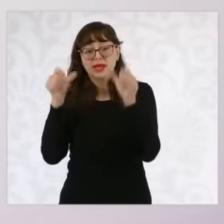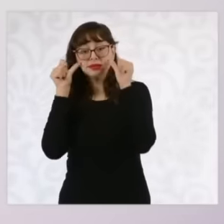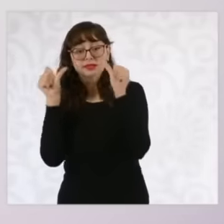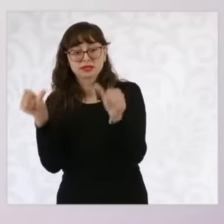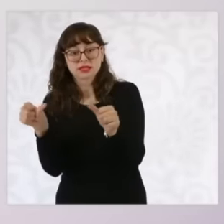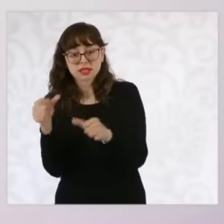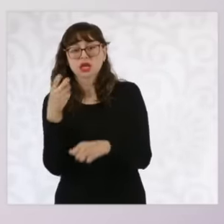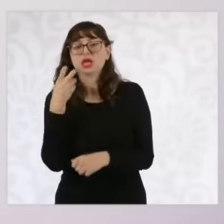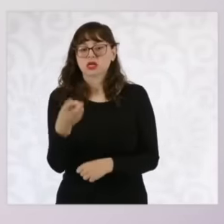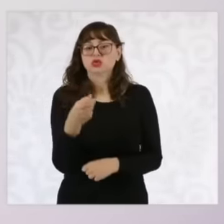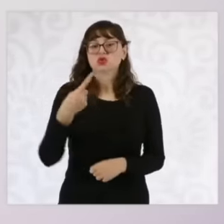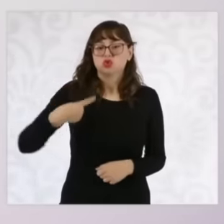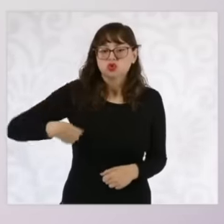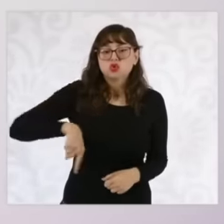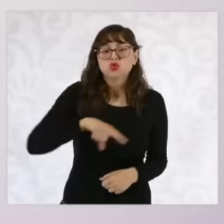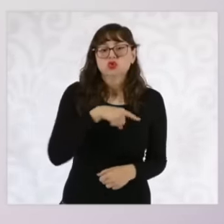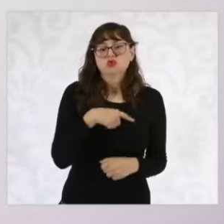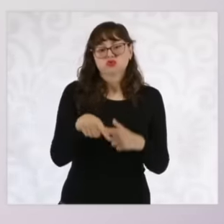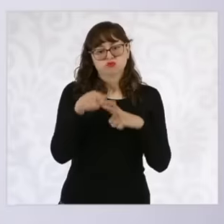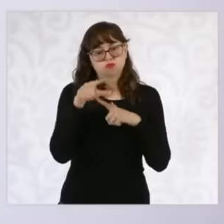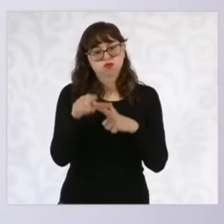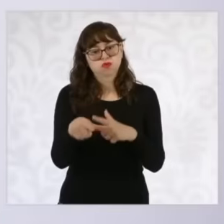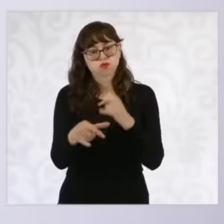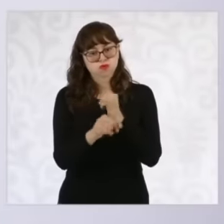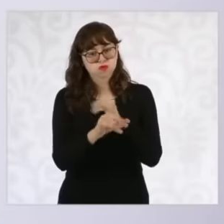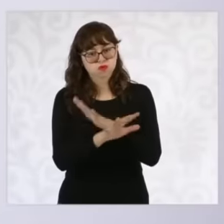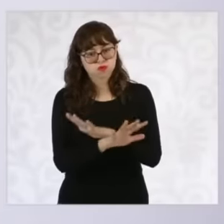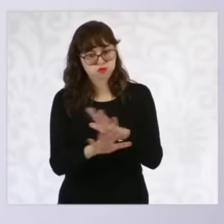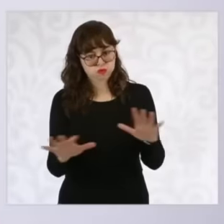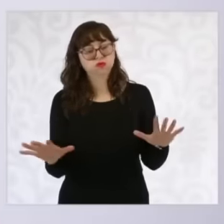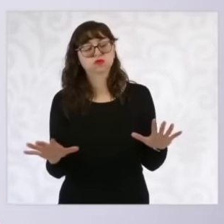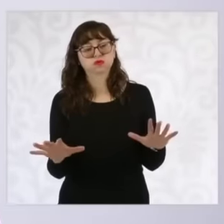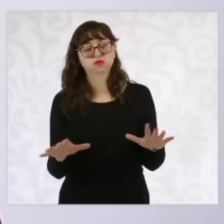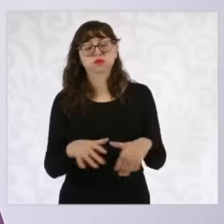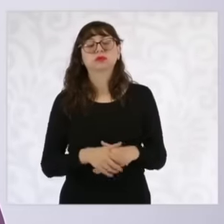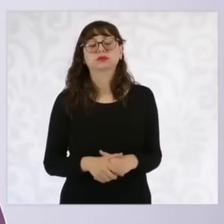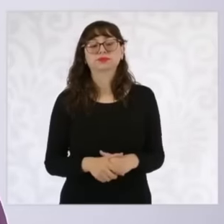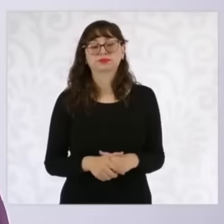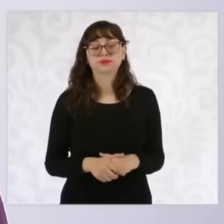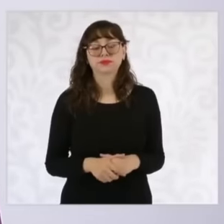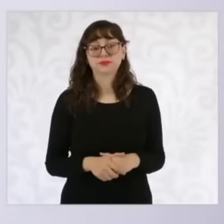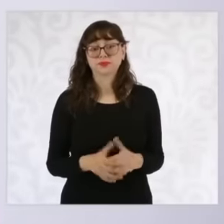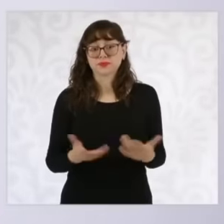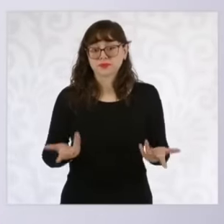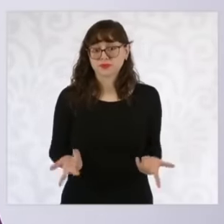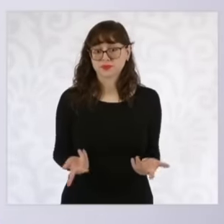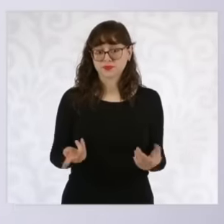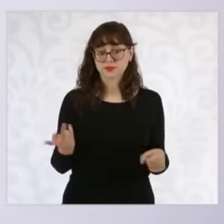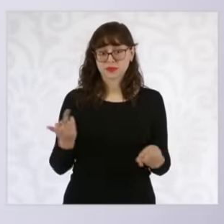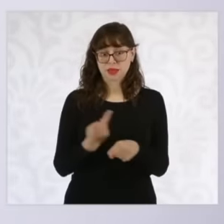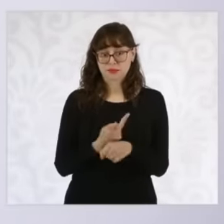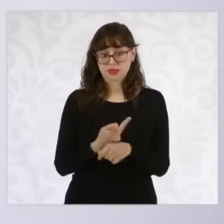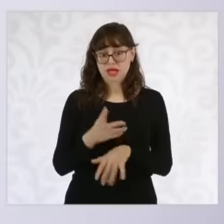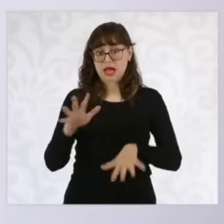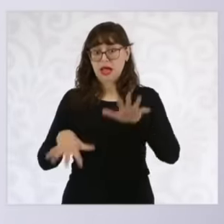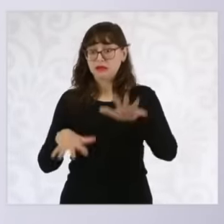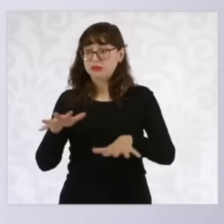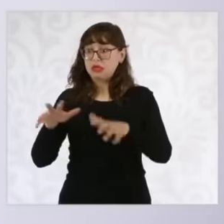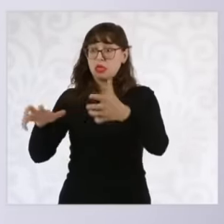on security actions because sometimes eh we only see the case but we don't see, for example,